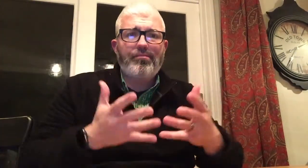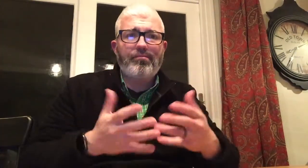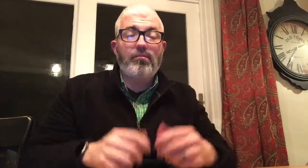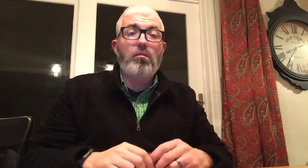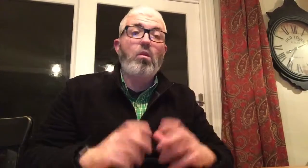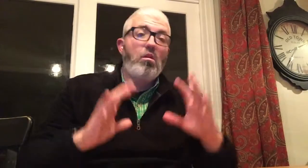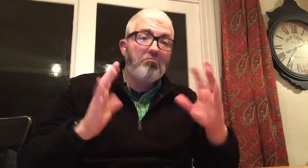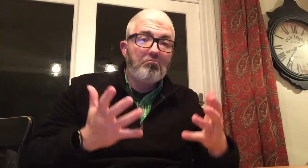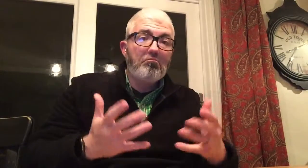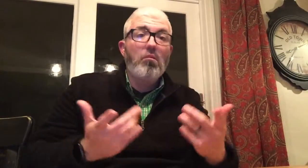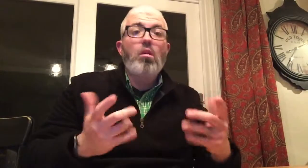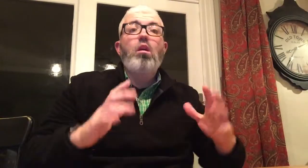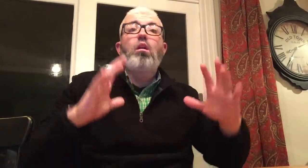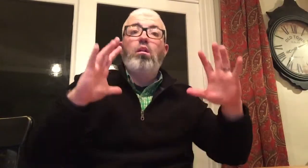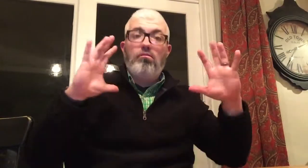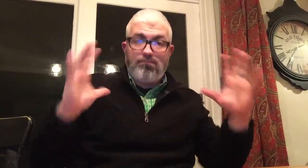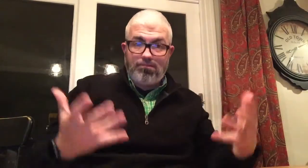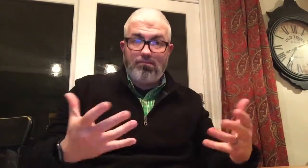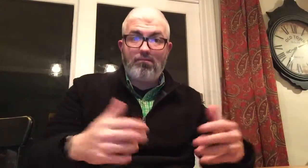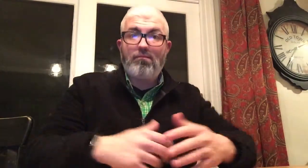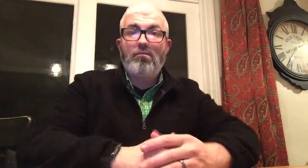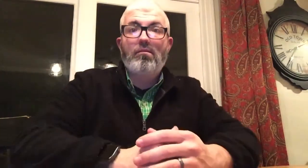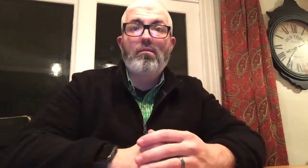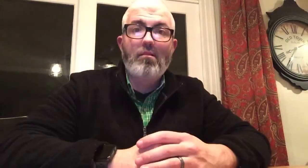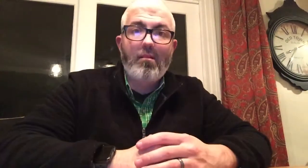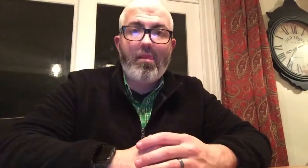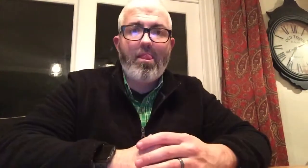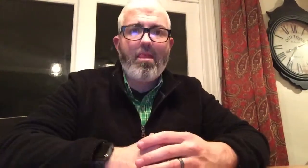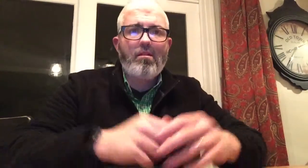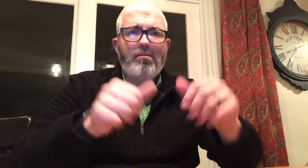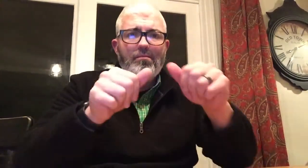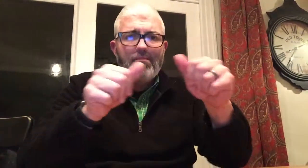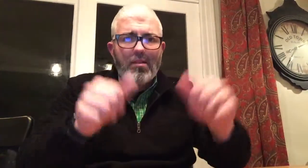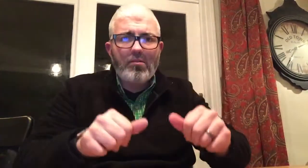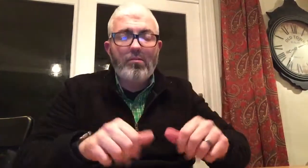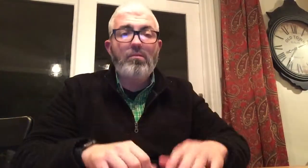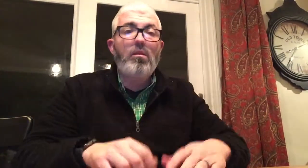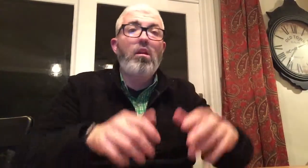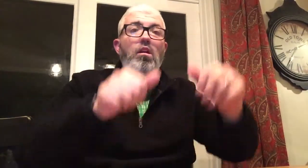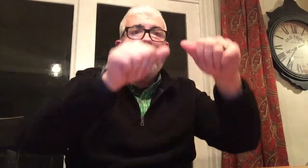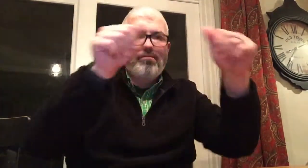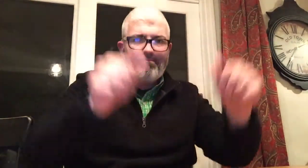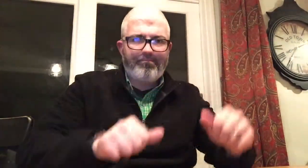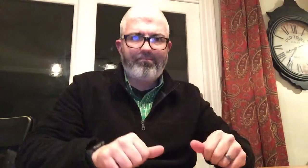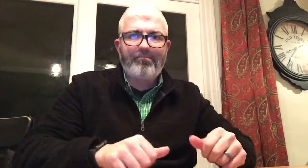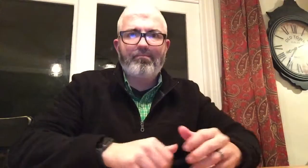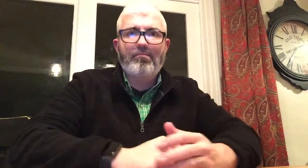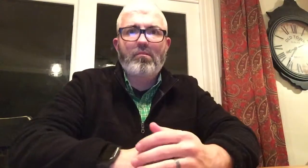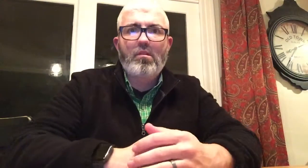5 - CAN BE USED TO SHOW SIZE OF GROUPS (SMALL / MEDIUM / LARGE) A - REPRESENTS A STATUE / FIGURE (FIRST ONE IS A SMALL STATUE; SECOND ONE IS A LARGER STATUE)